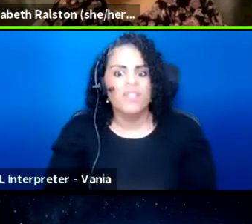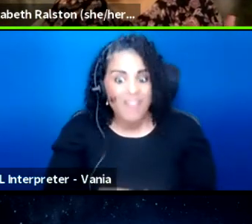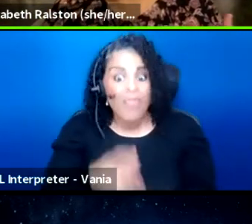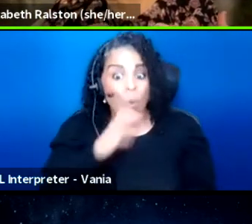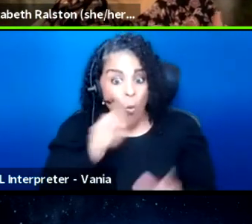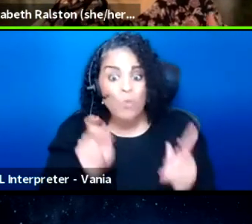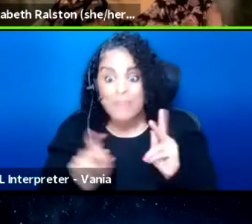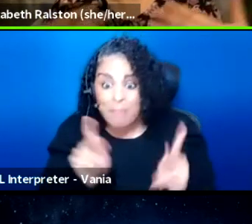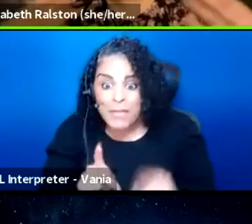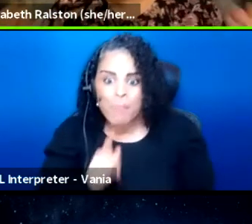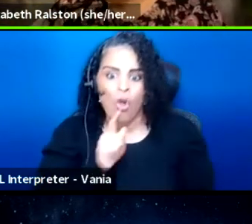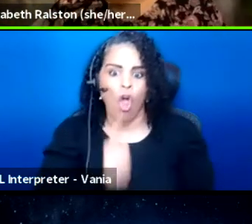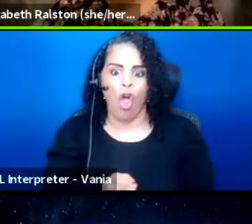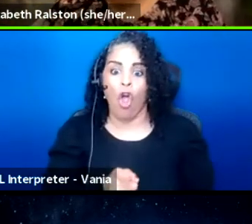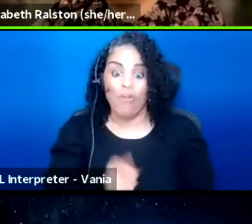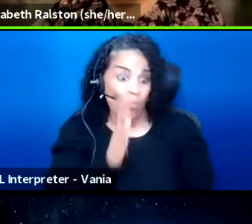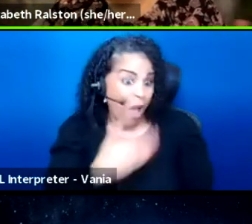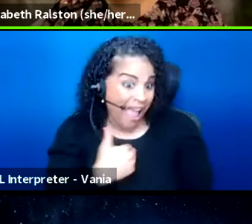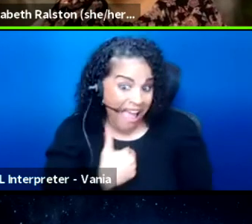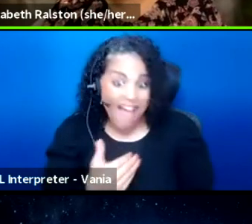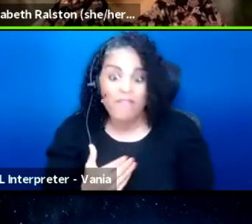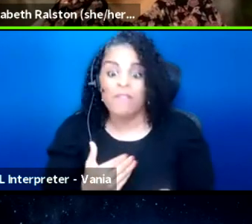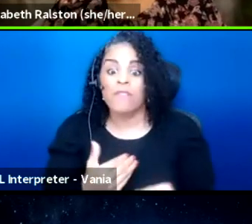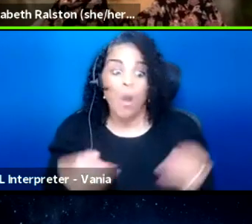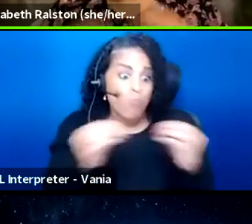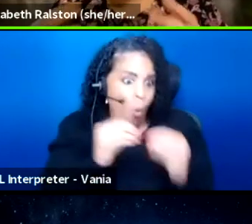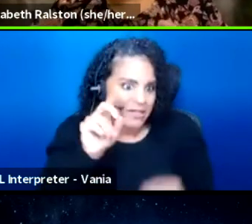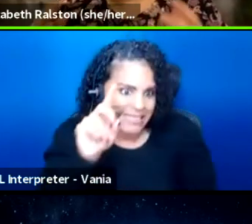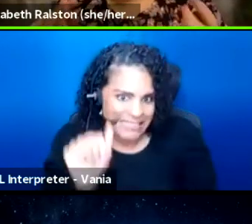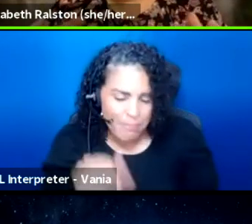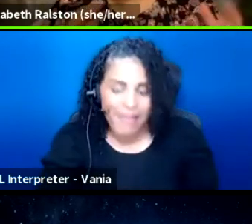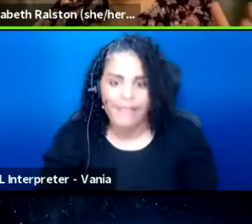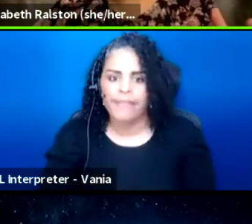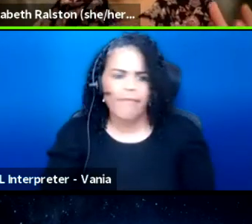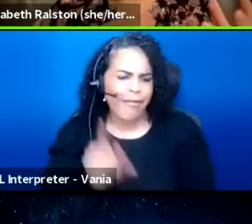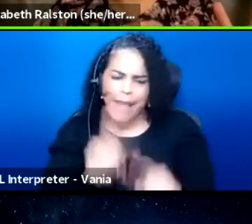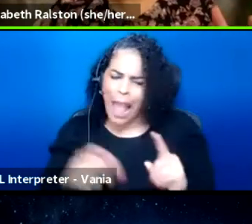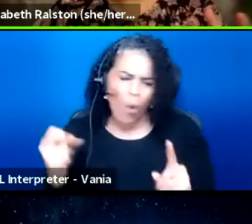are going to have more disabilities, so they can't go back to business as usual,